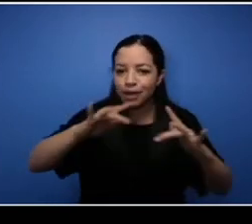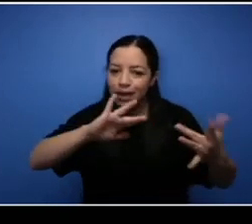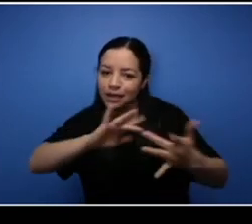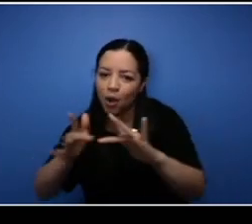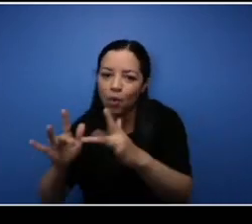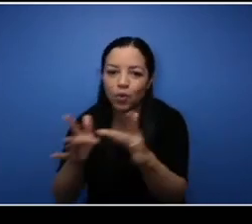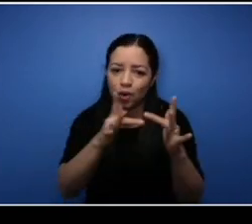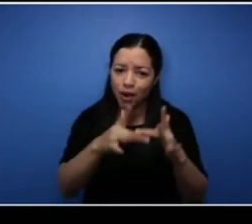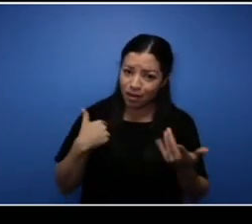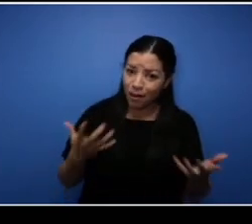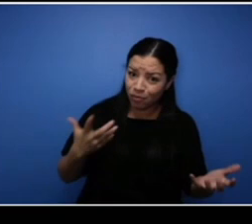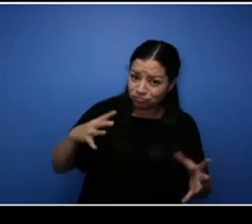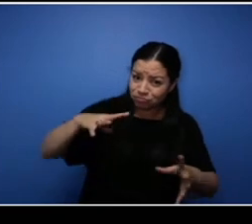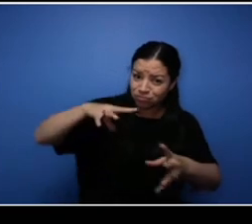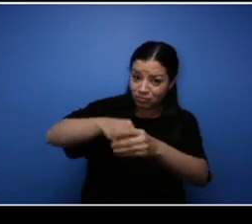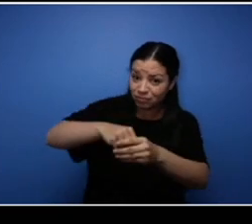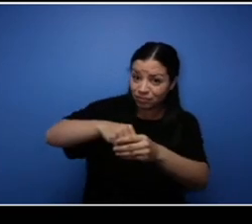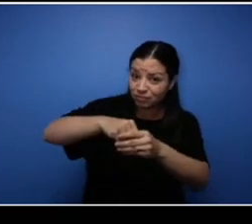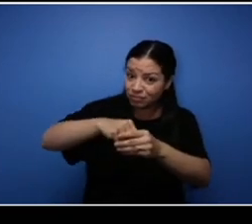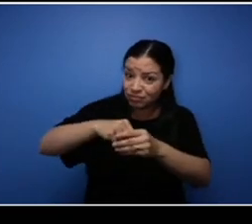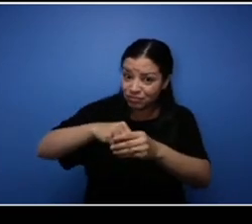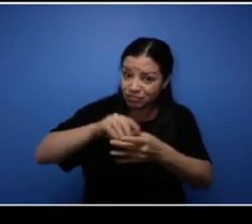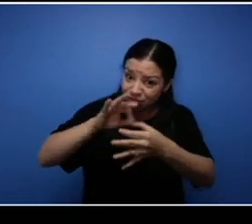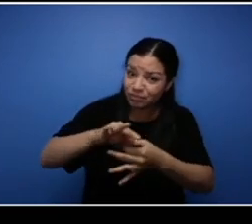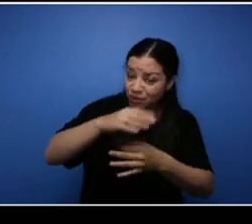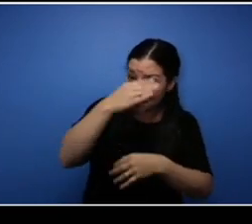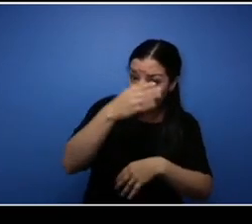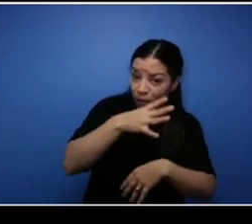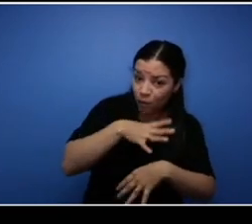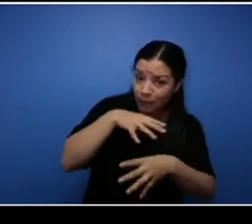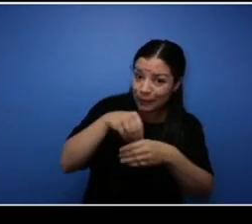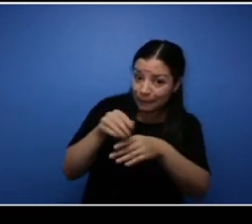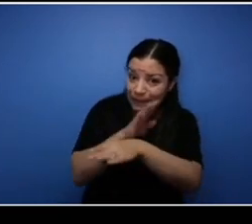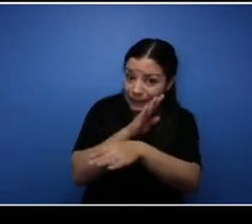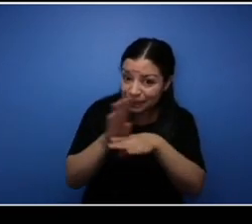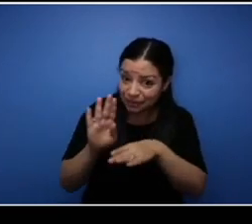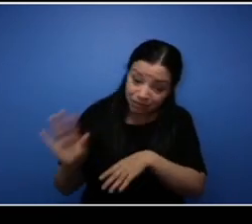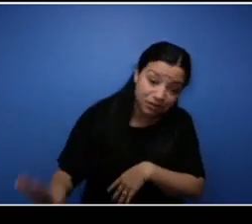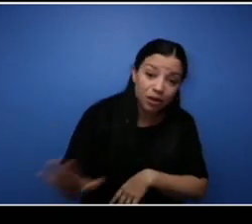it comes to working with Black women in business throughout Canada.